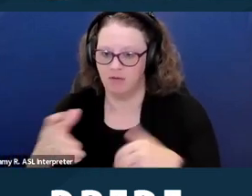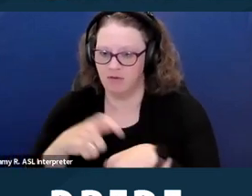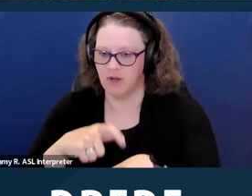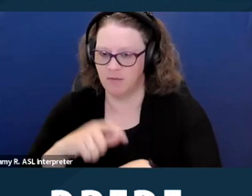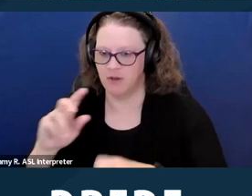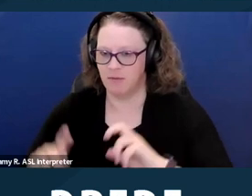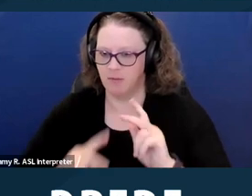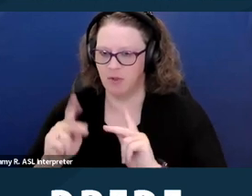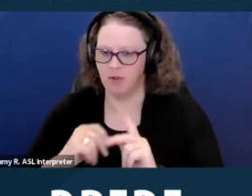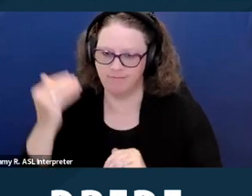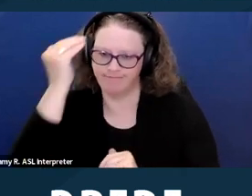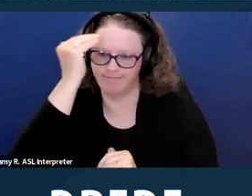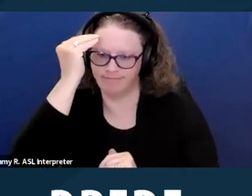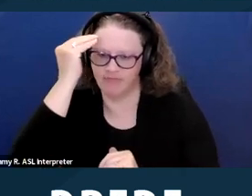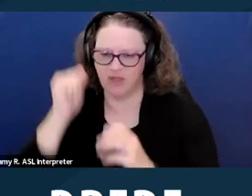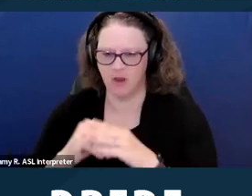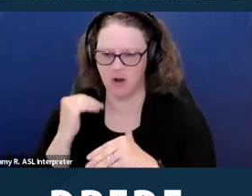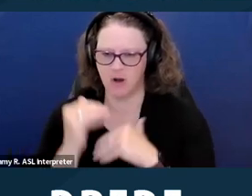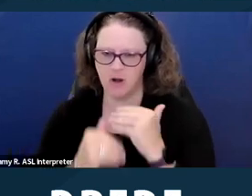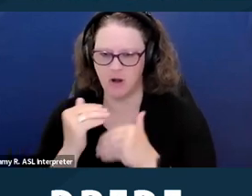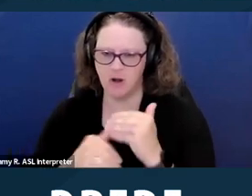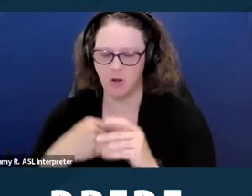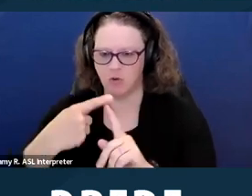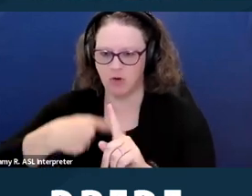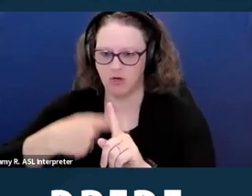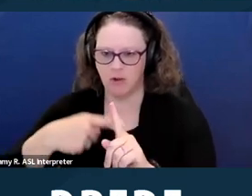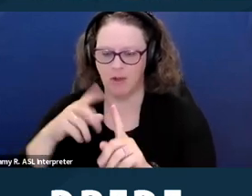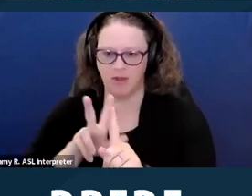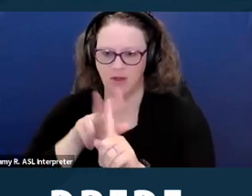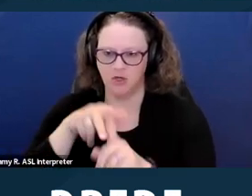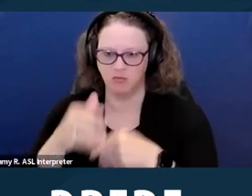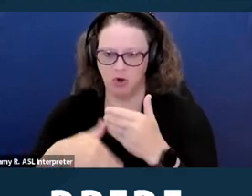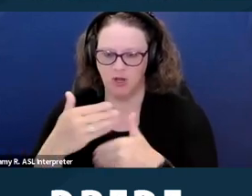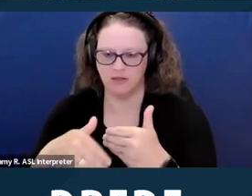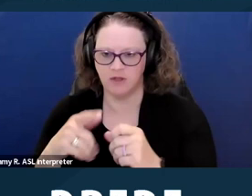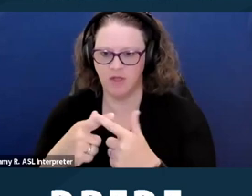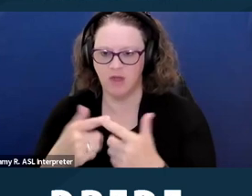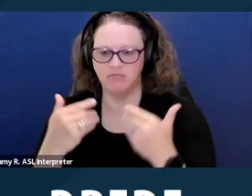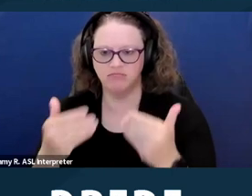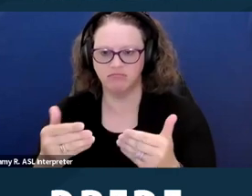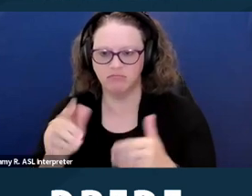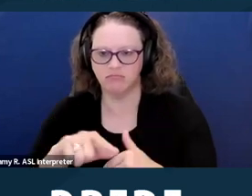in the rental application process as they can. Unfortunately there have been cases of landlords who've tried to sue tenants,